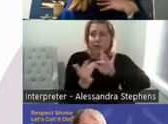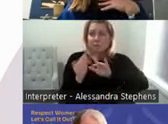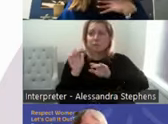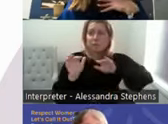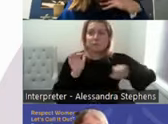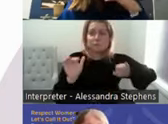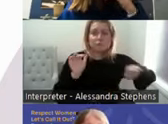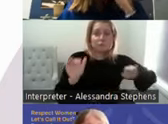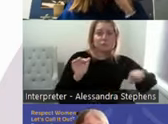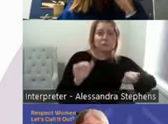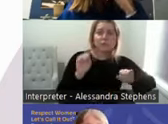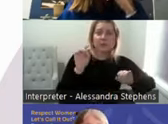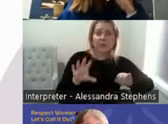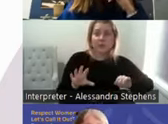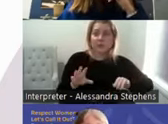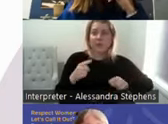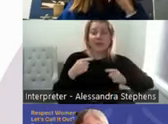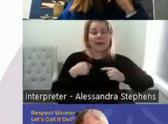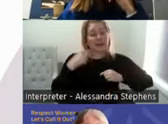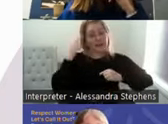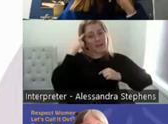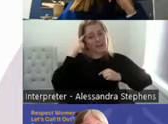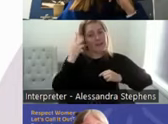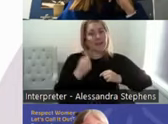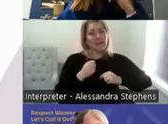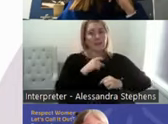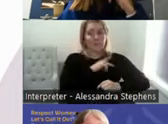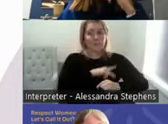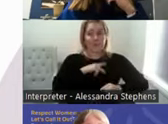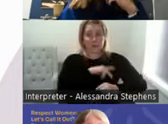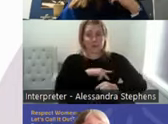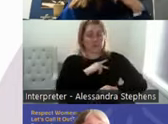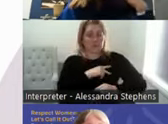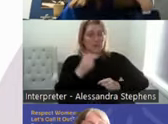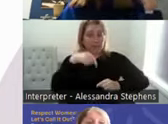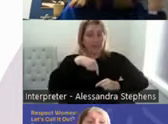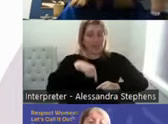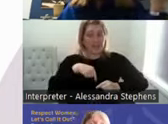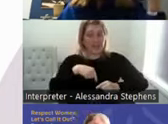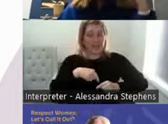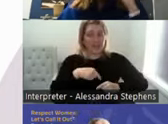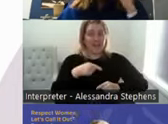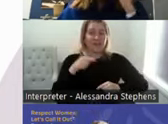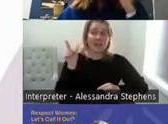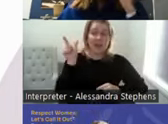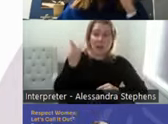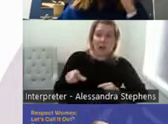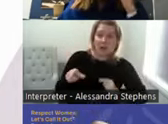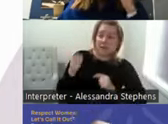And certainly I even suggest even as professionals, if there's professionals here and someone is disclosing something that you're not quite